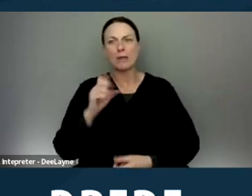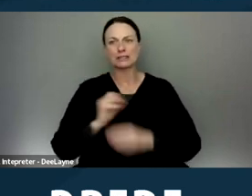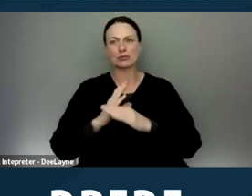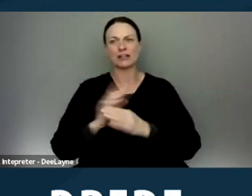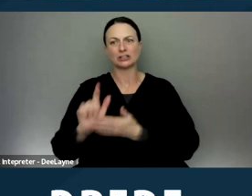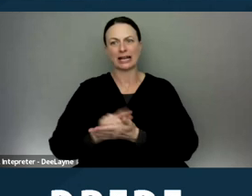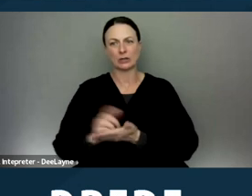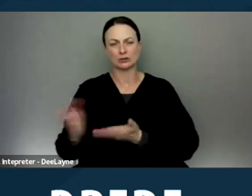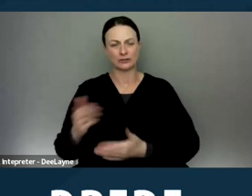Next slide please.